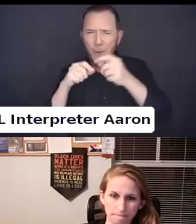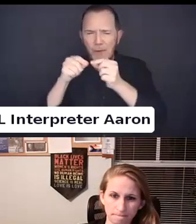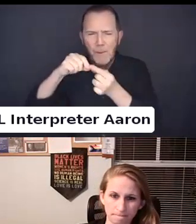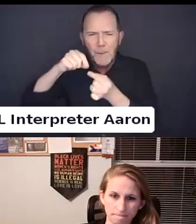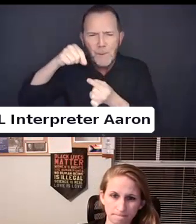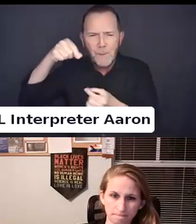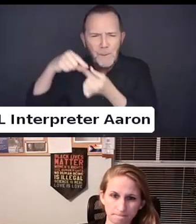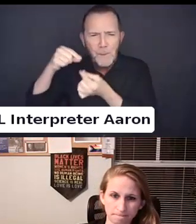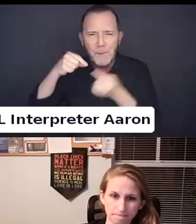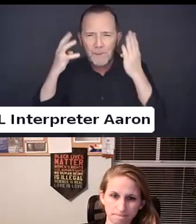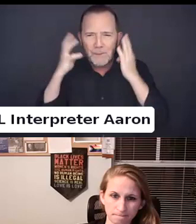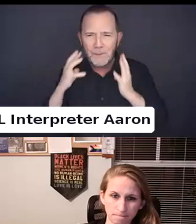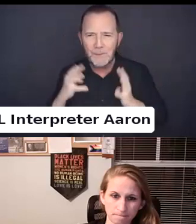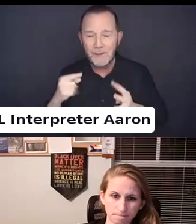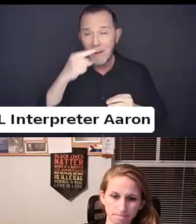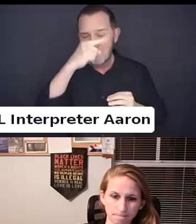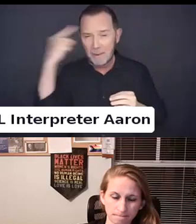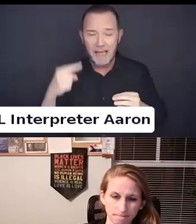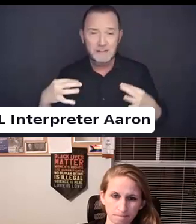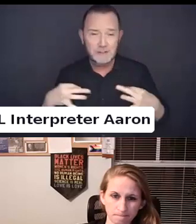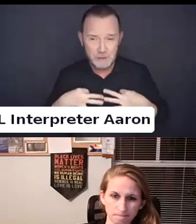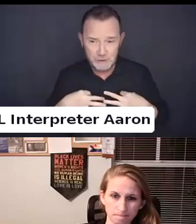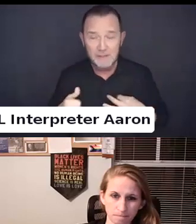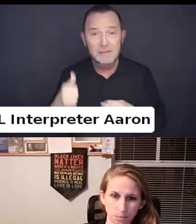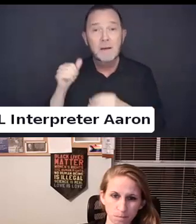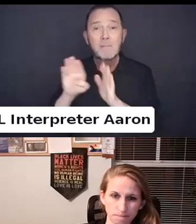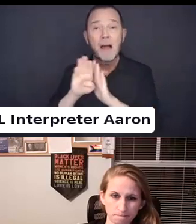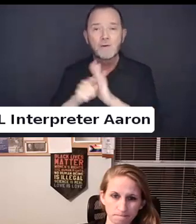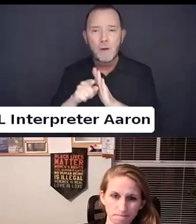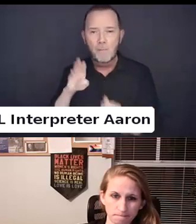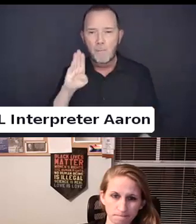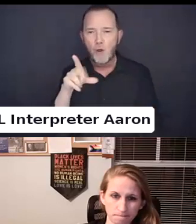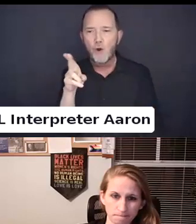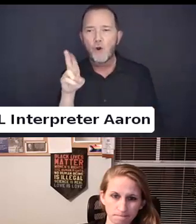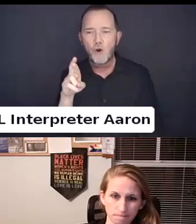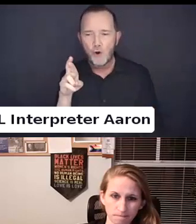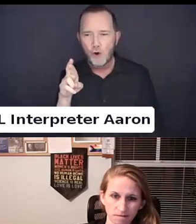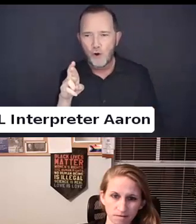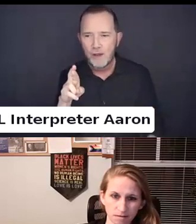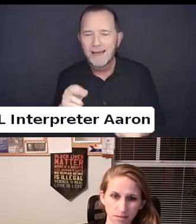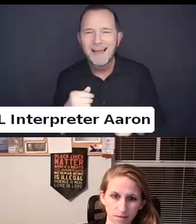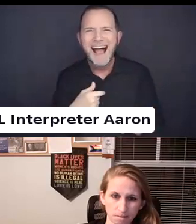shirt. My background is blurred. I'm in my bedroom and have a streaming device in my hands.